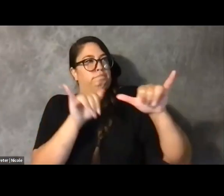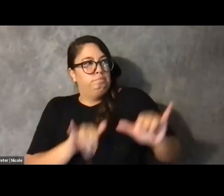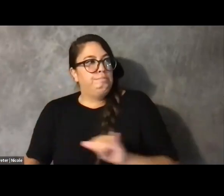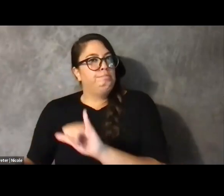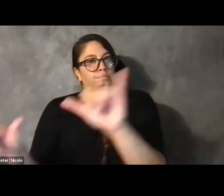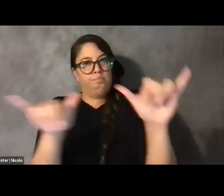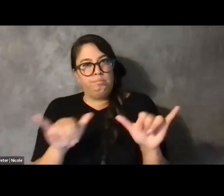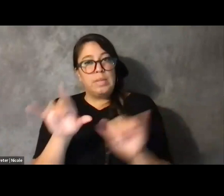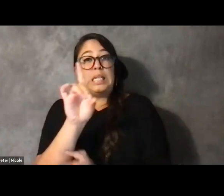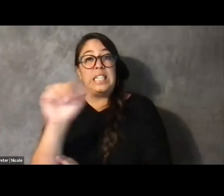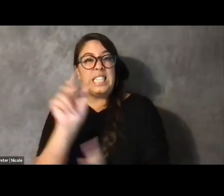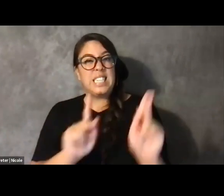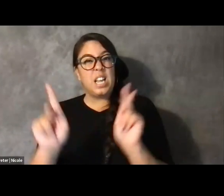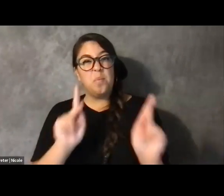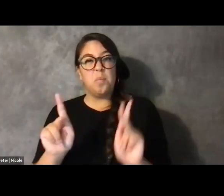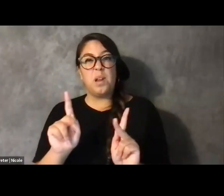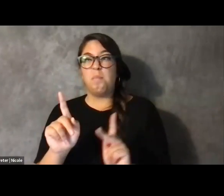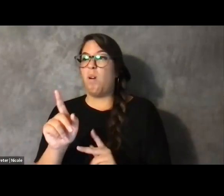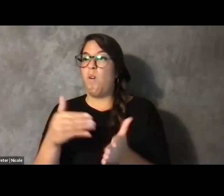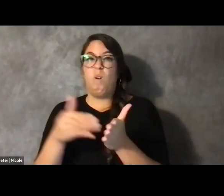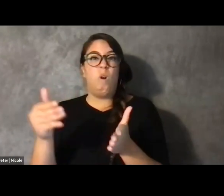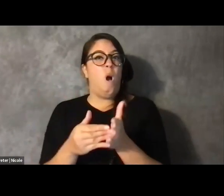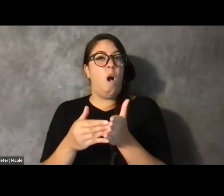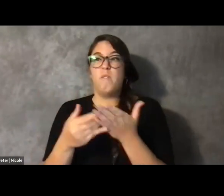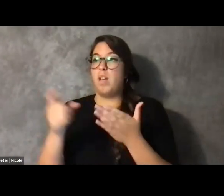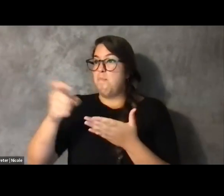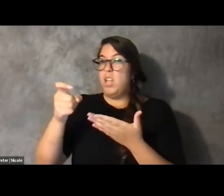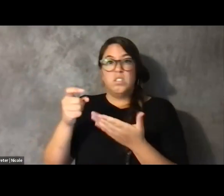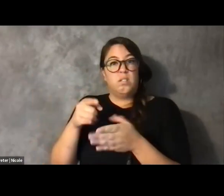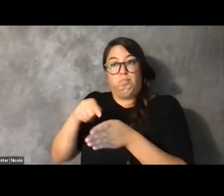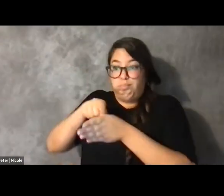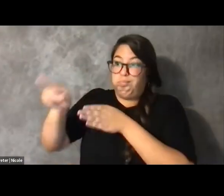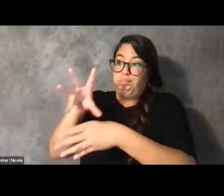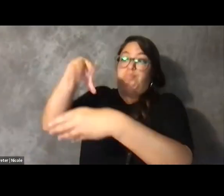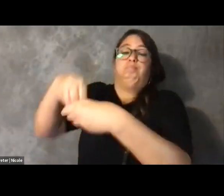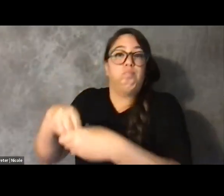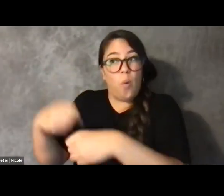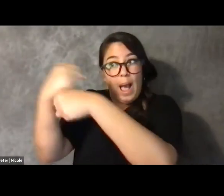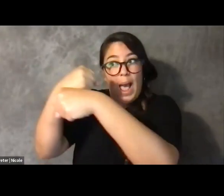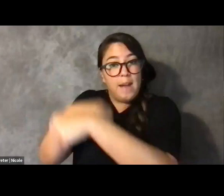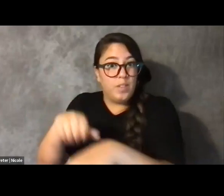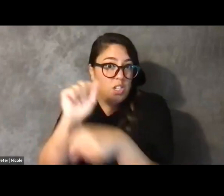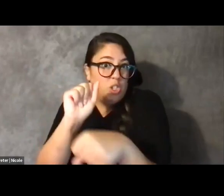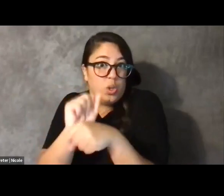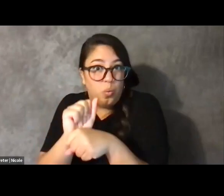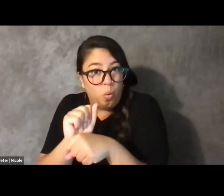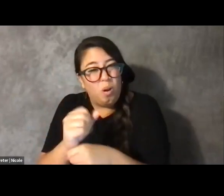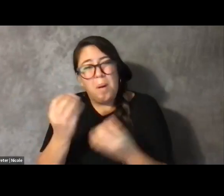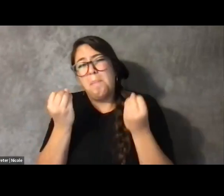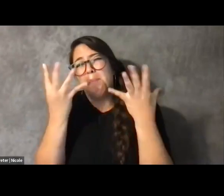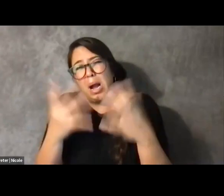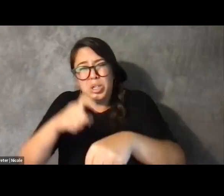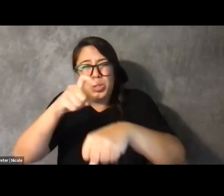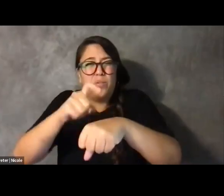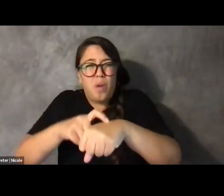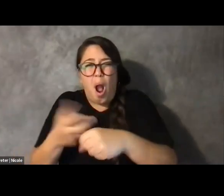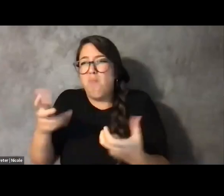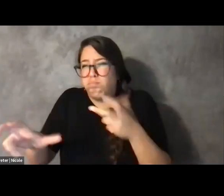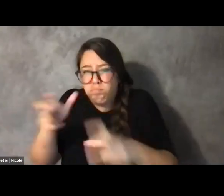And we spend so much of our time advocating and fighting and pushing and debating